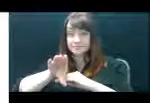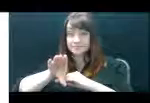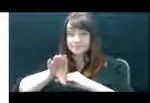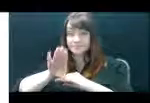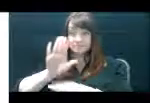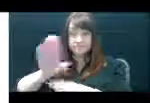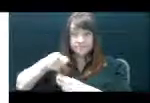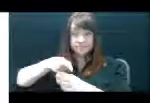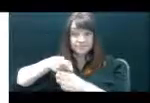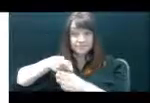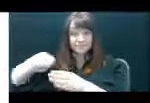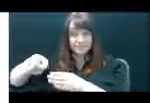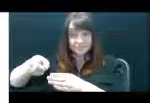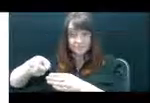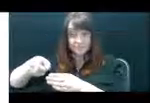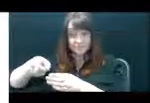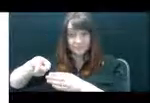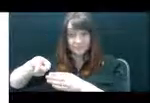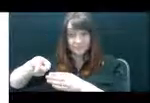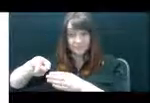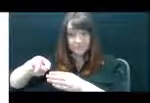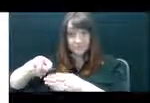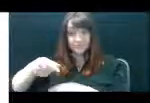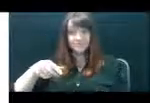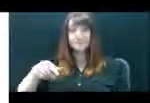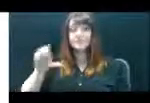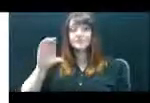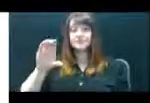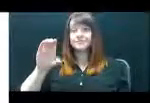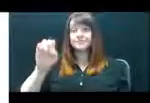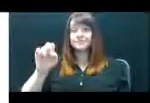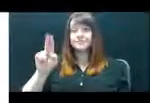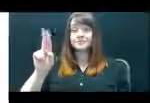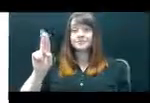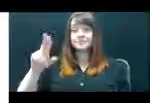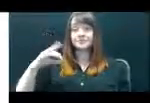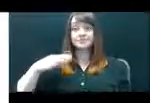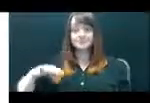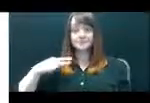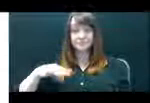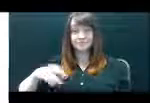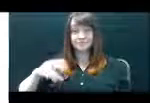field is highlighted in yellow and enlarged in the oval on the bottom right hand corner.